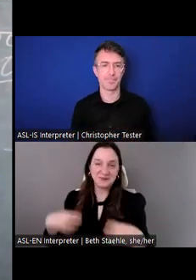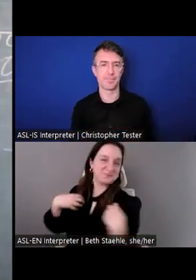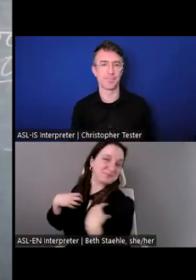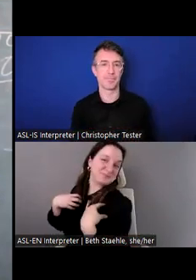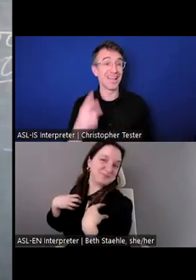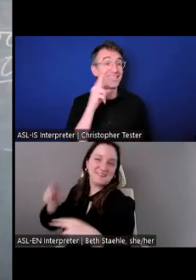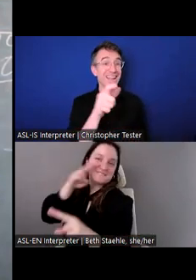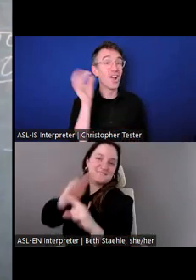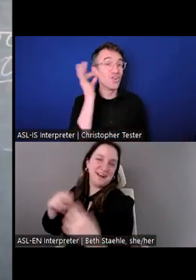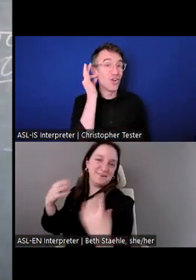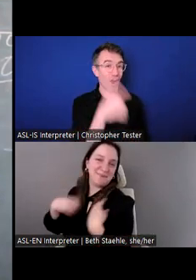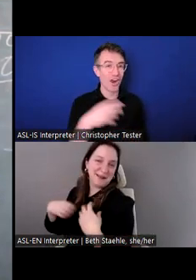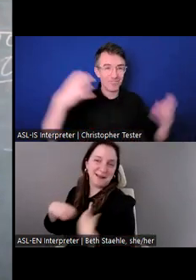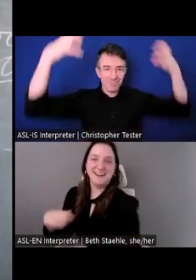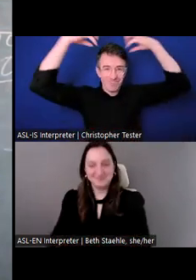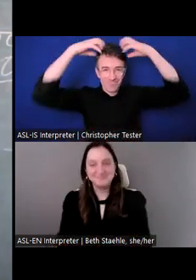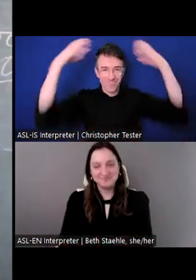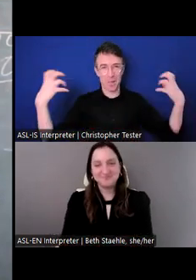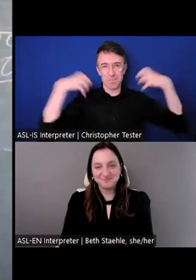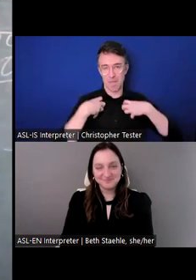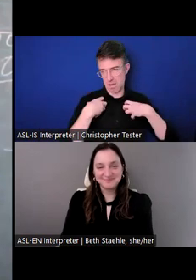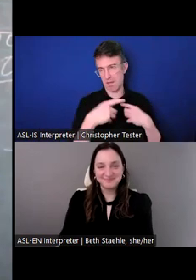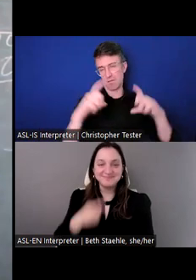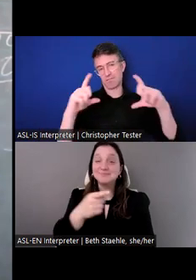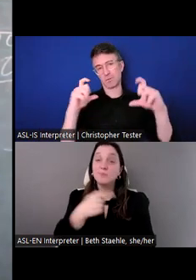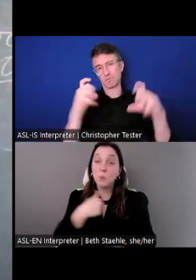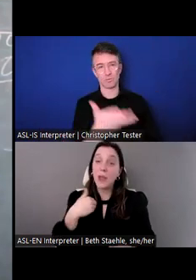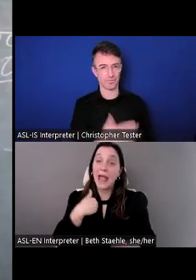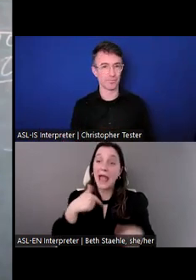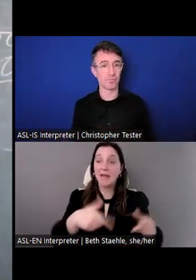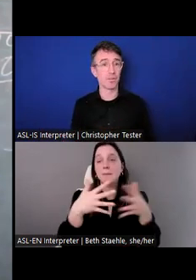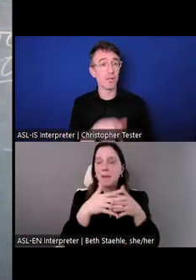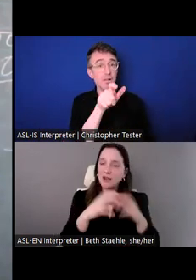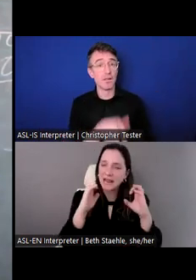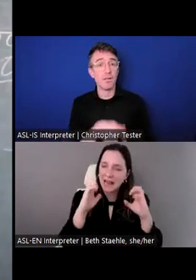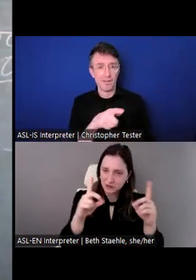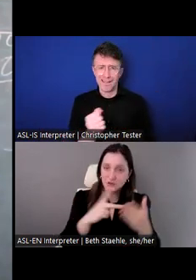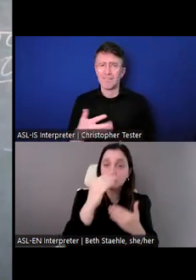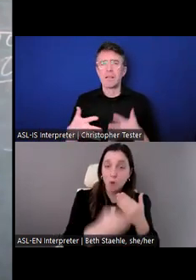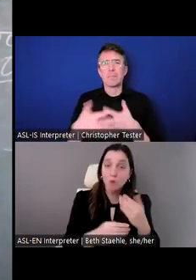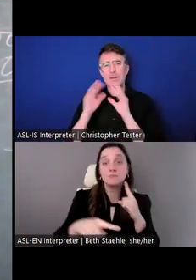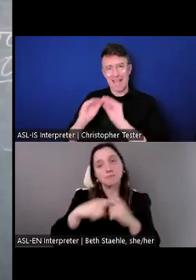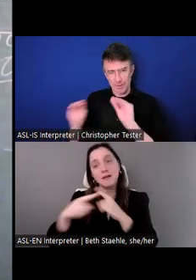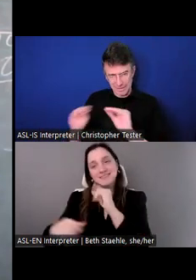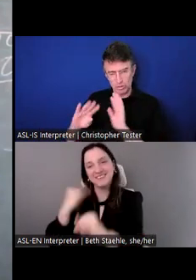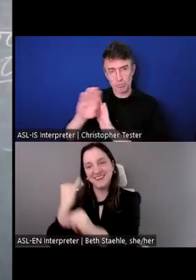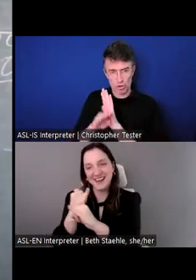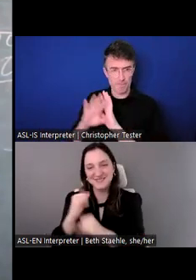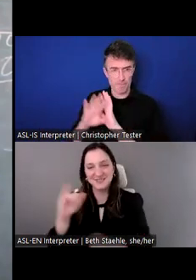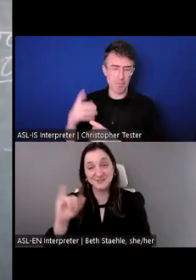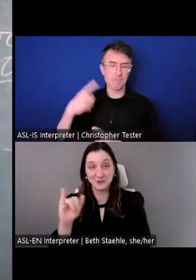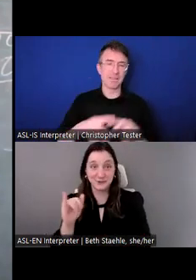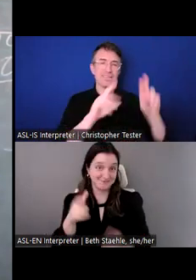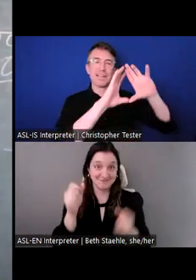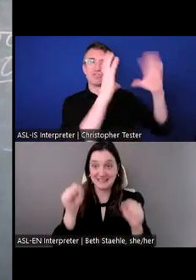We have educational programs here in the U.S. as well as all over the world.